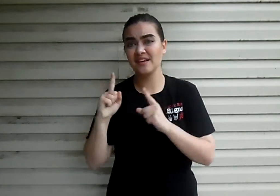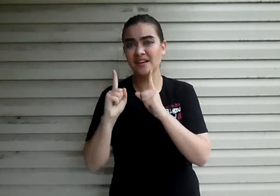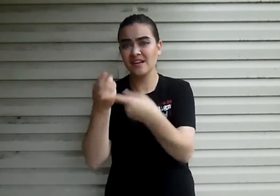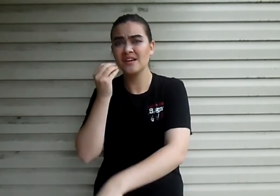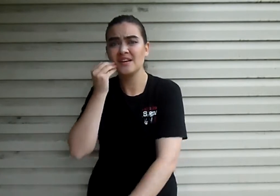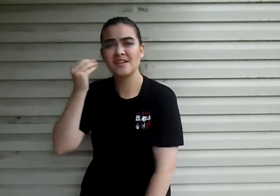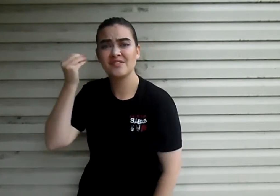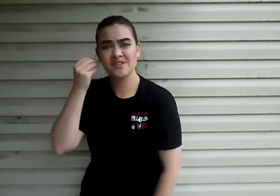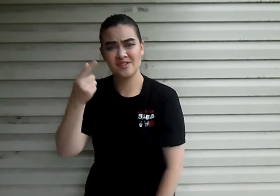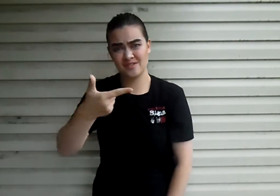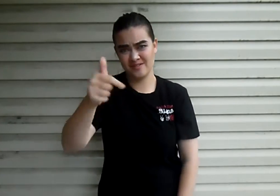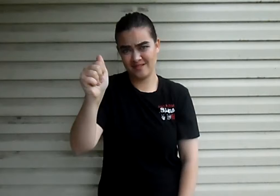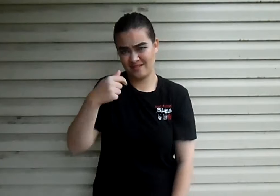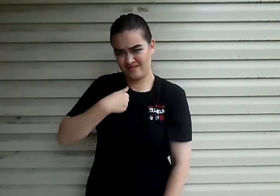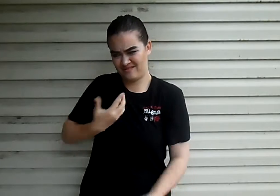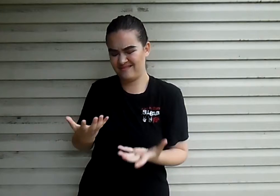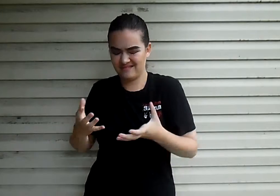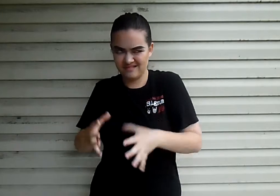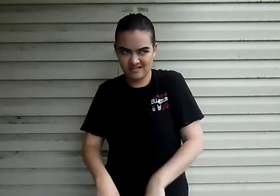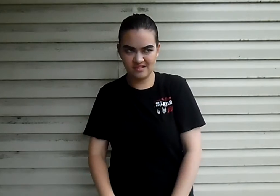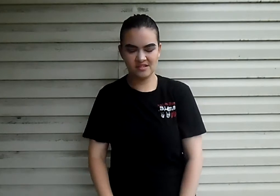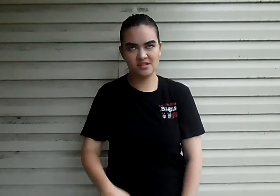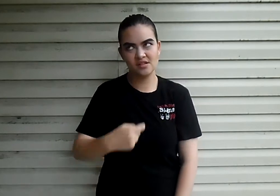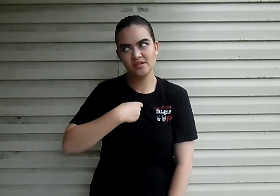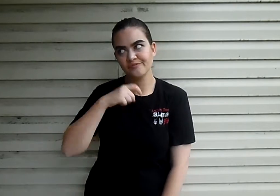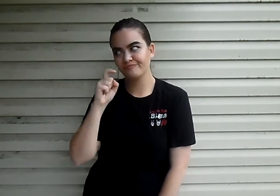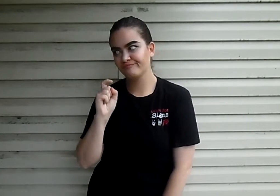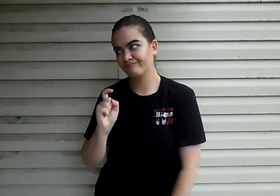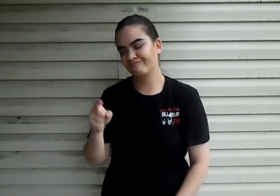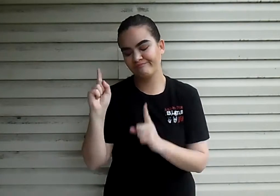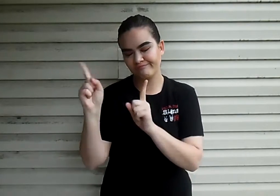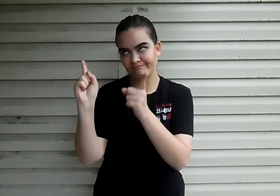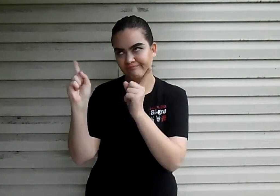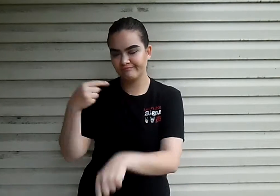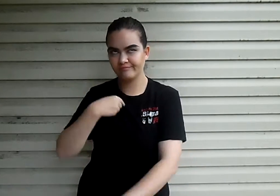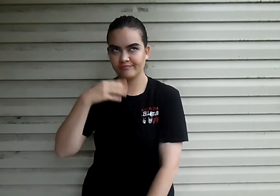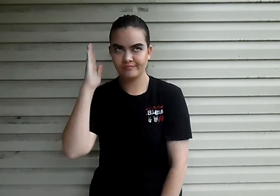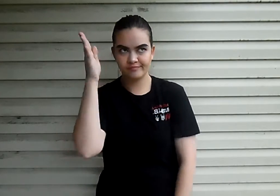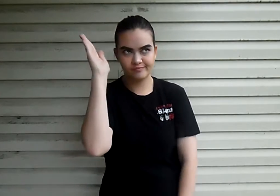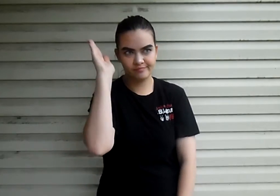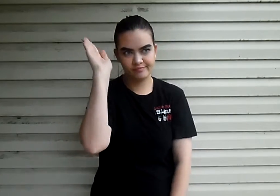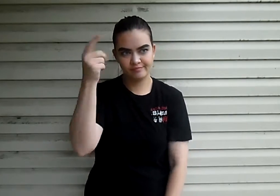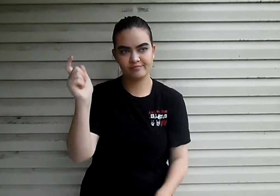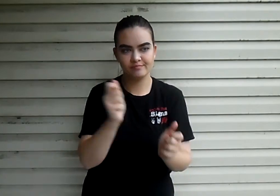I'll never go back to Georgia Not at least till I have to